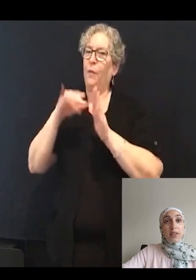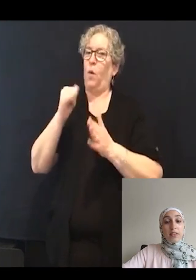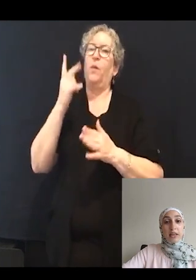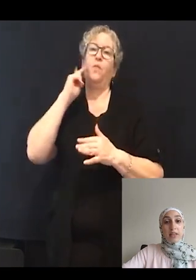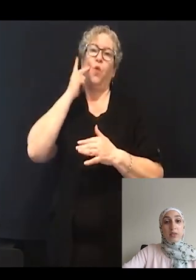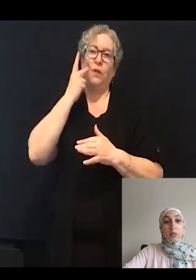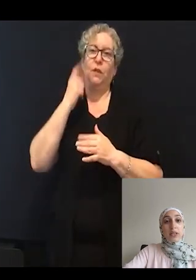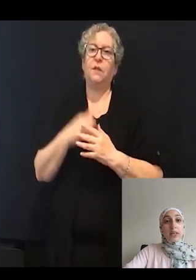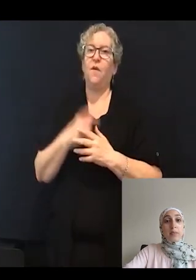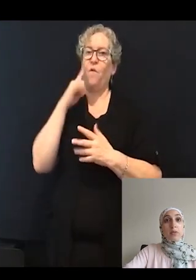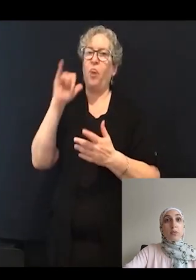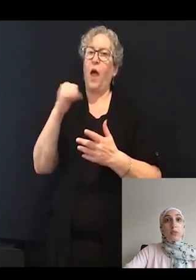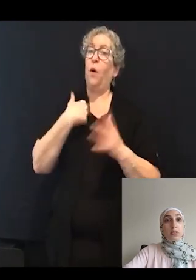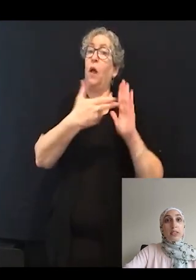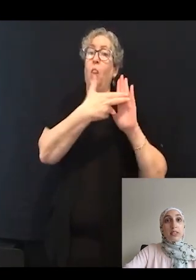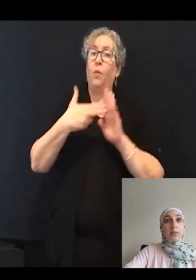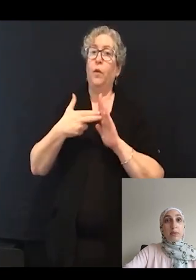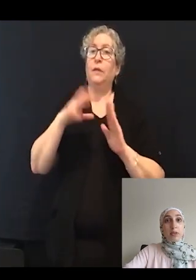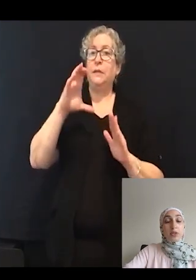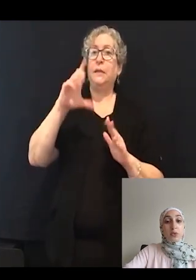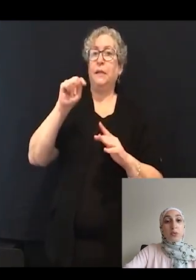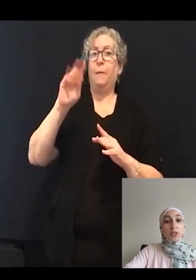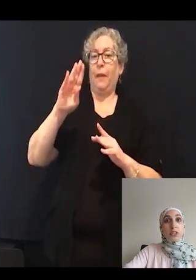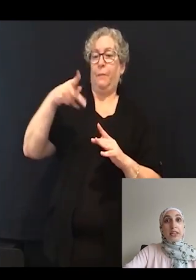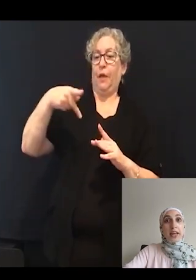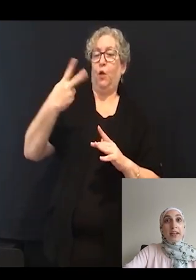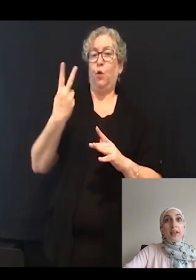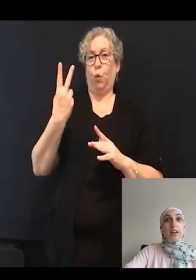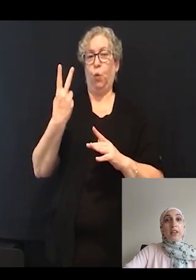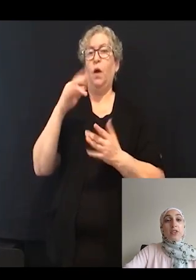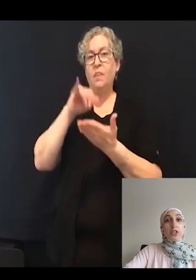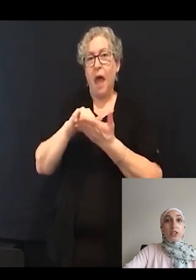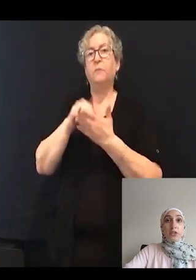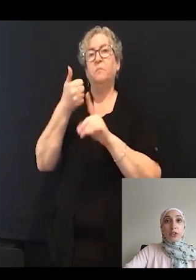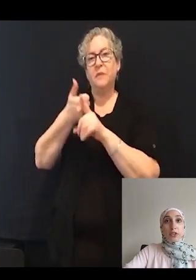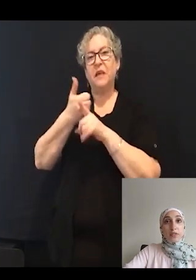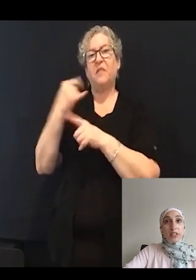In this case, we labeled CTBP2 which is, again, the gene alternatively